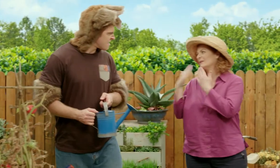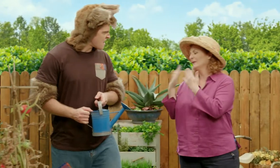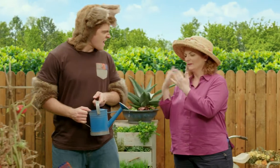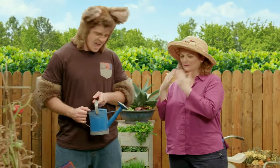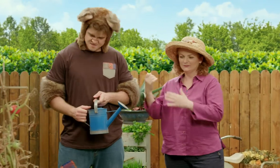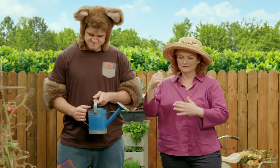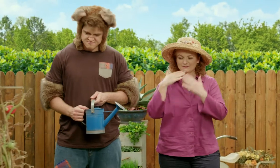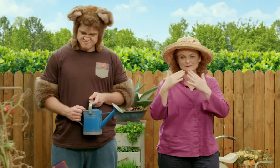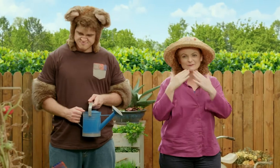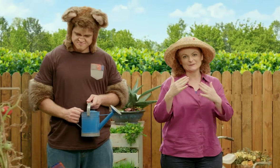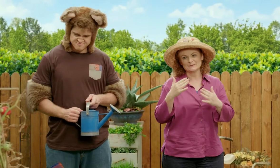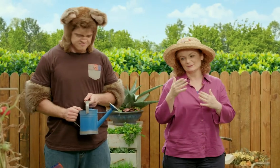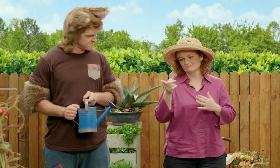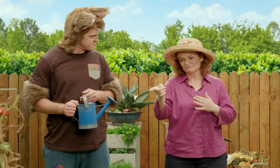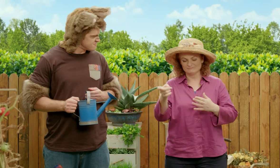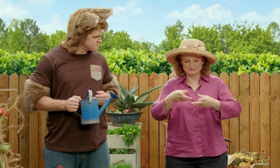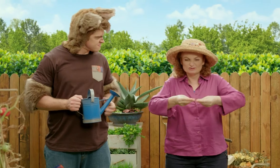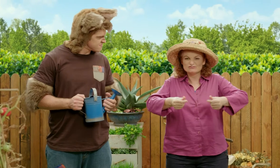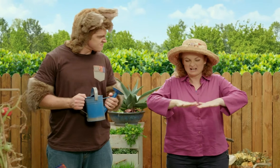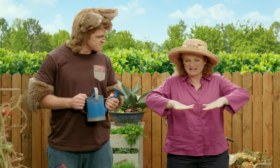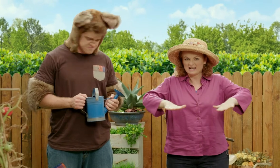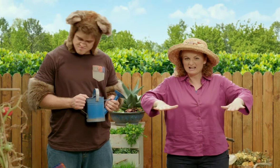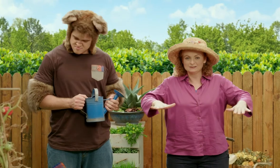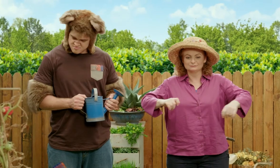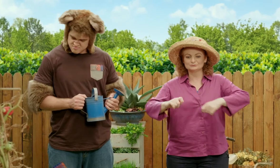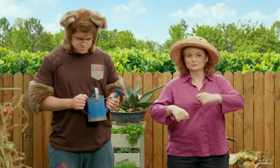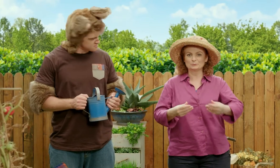Thank you, Possum. Now they're not dry anymore.